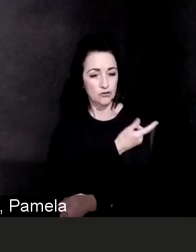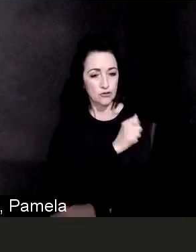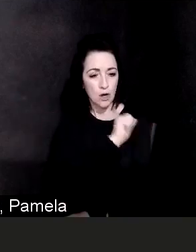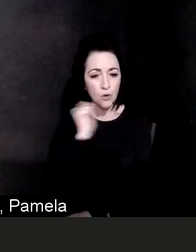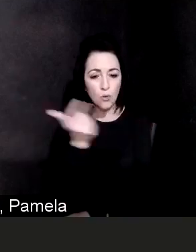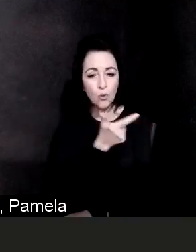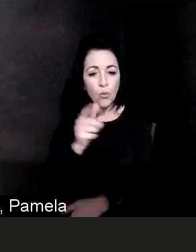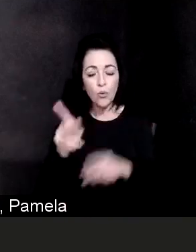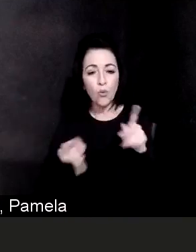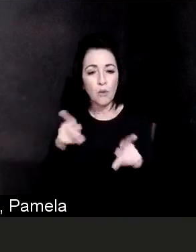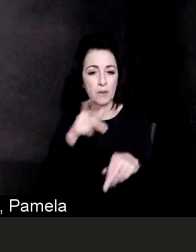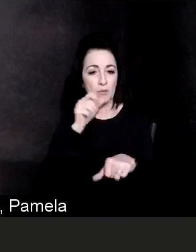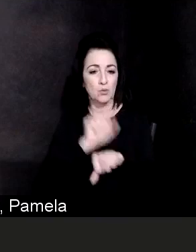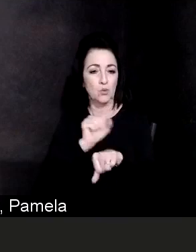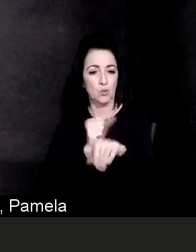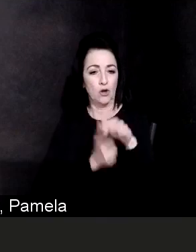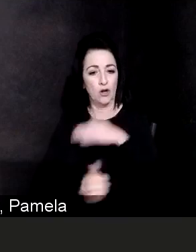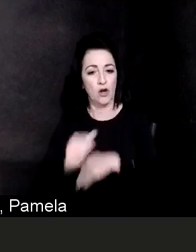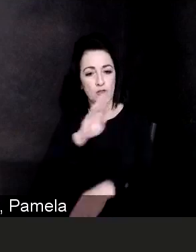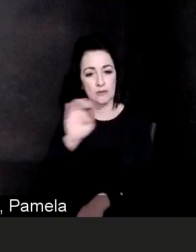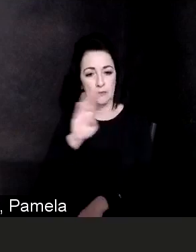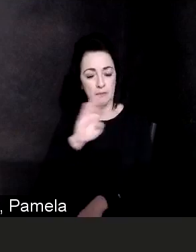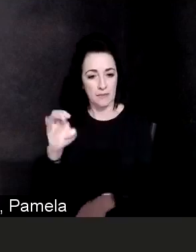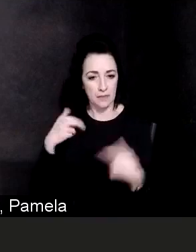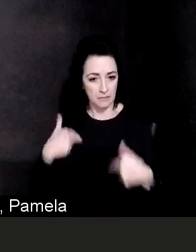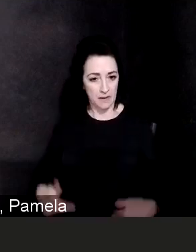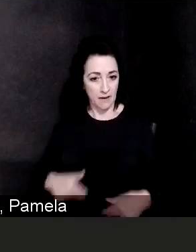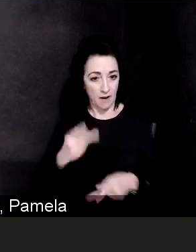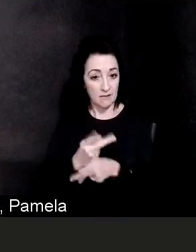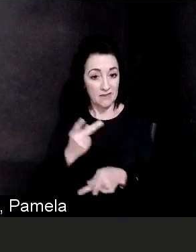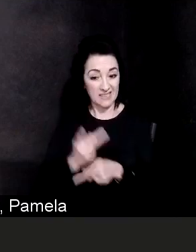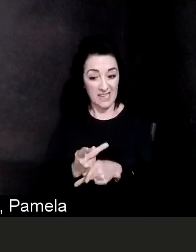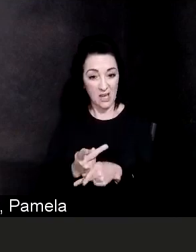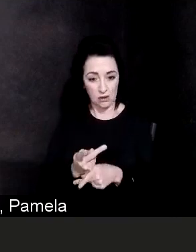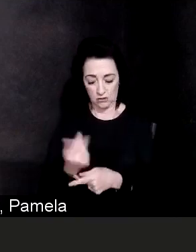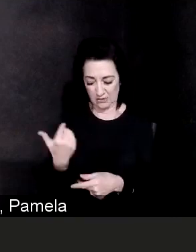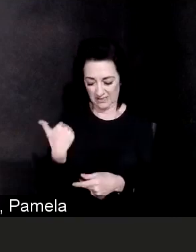and we were very proud of that. As of this morning, we are proud to announce